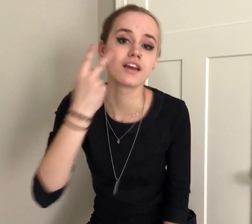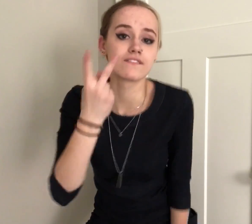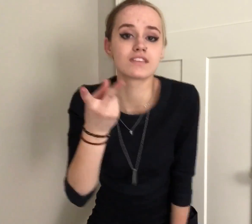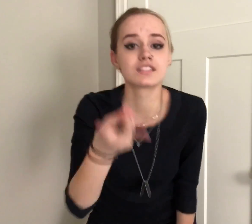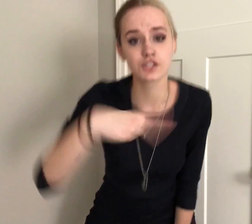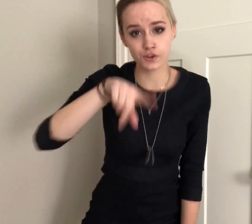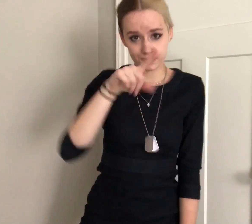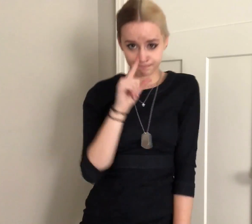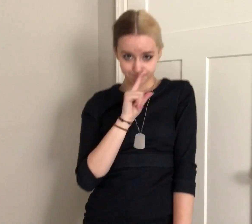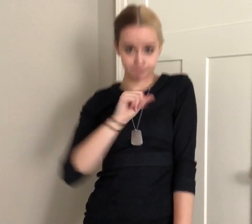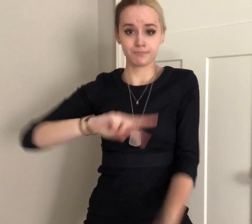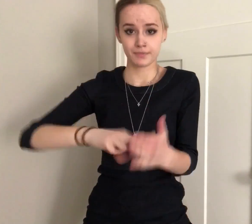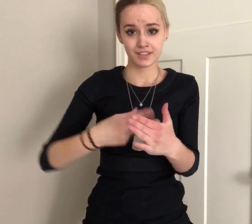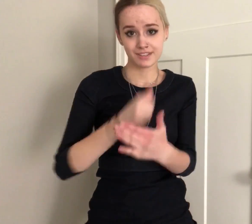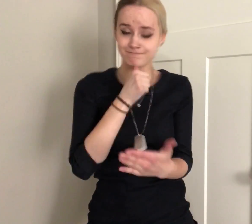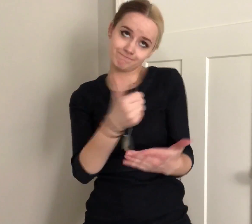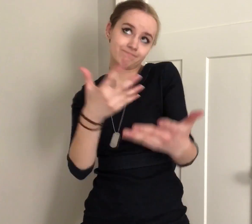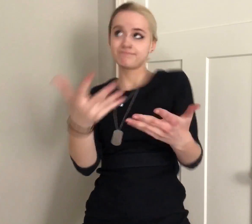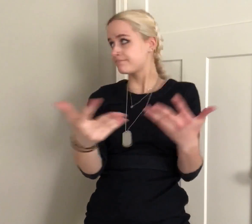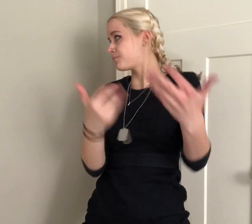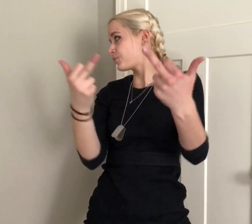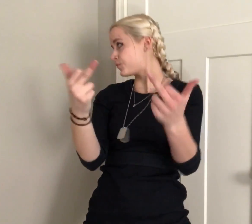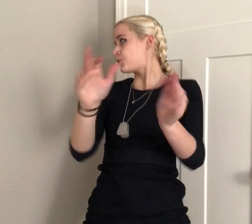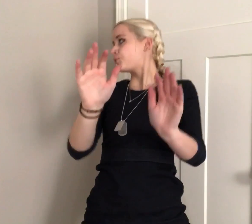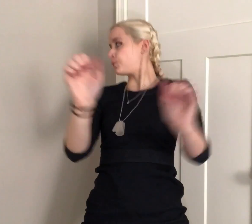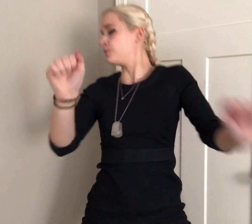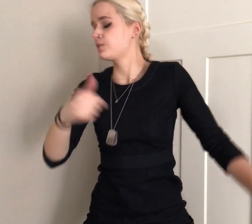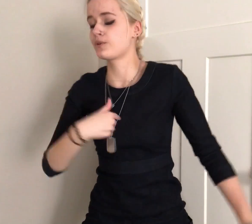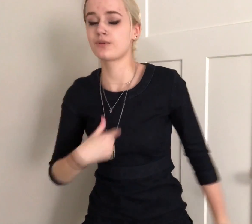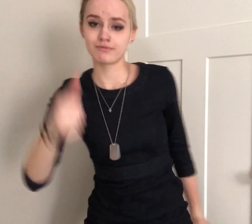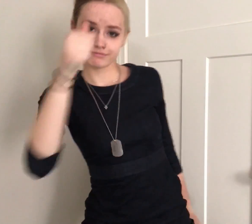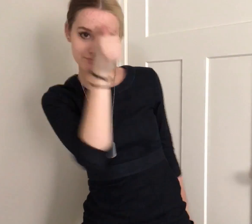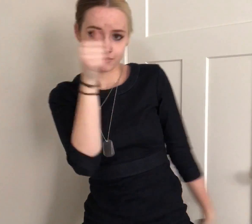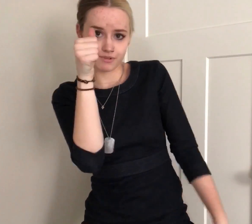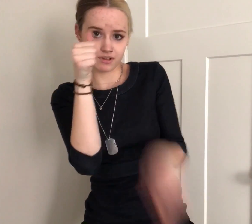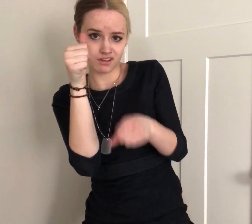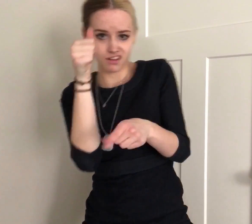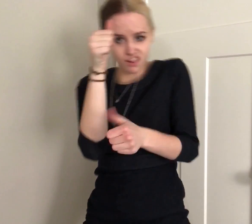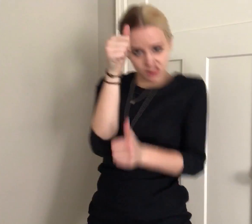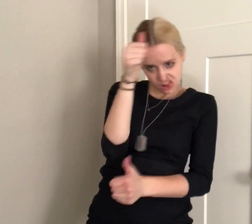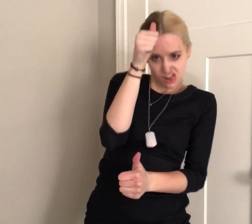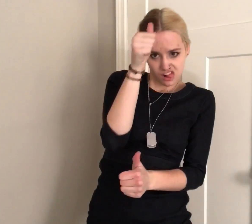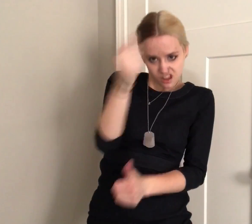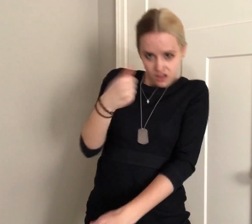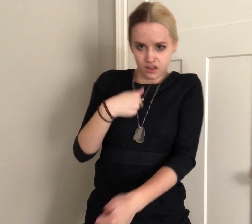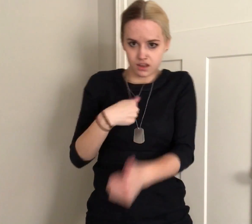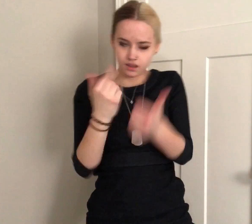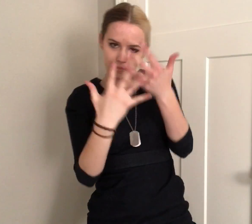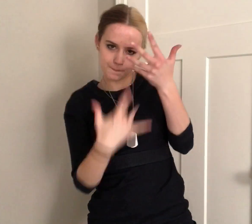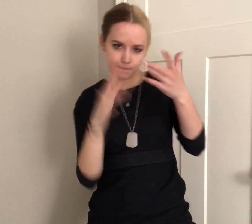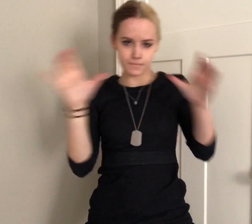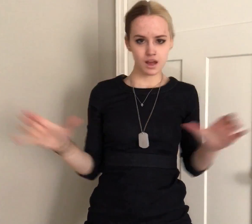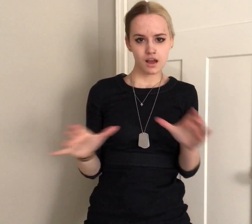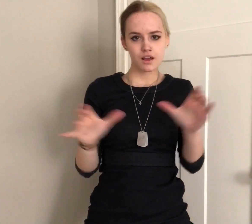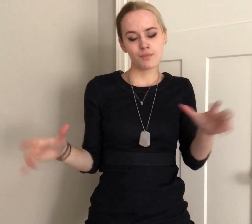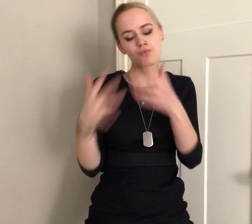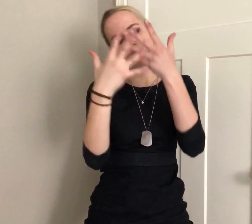If I see you and I don't speak That means I don't fuck with you I'm a boss, you a worker bitch I make bloody moves